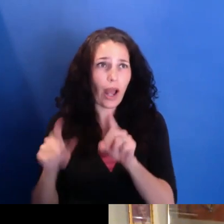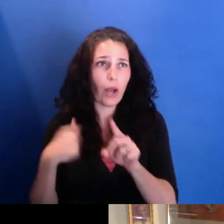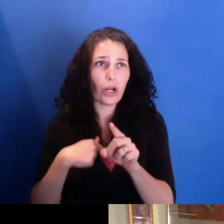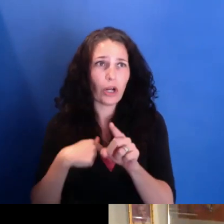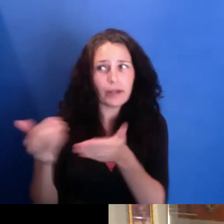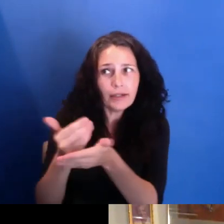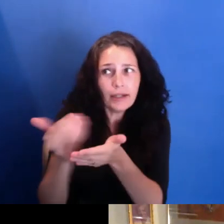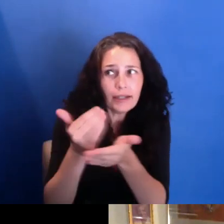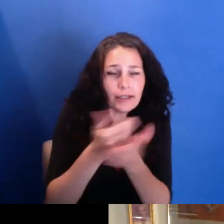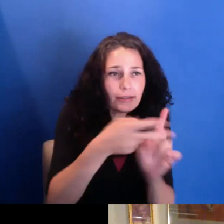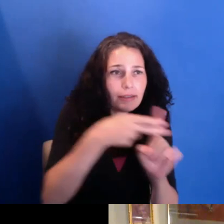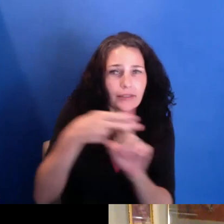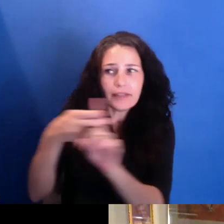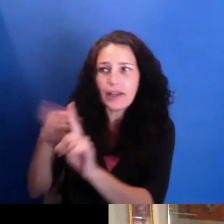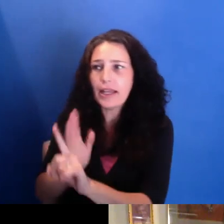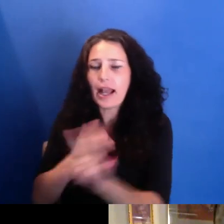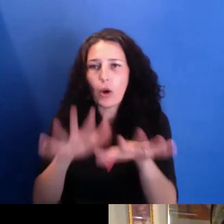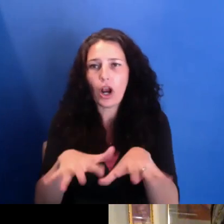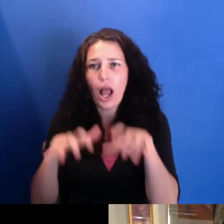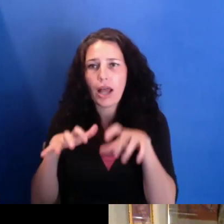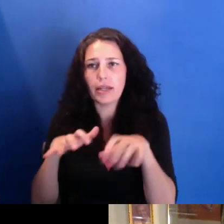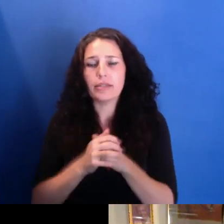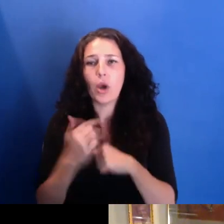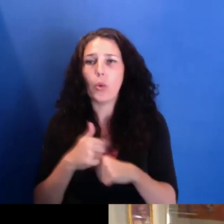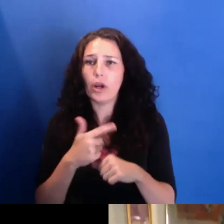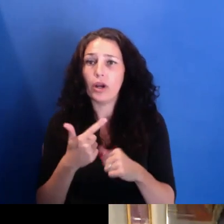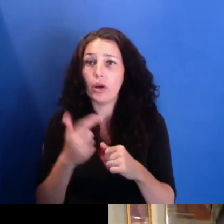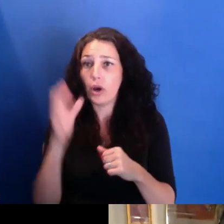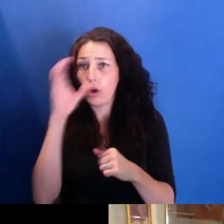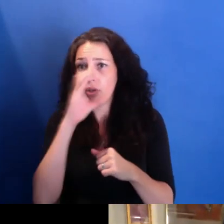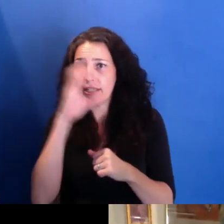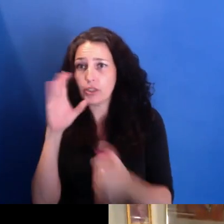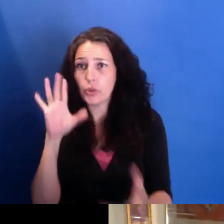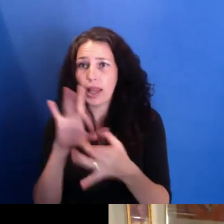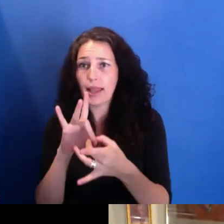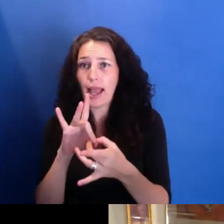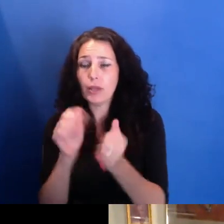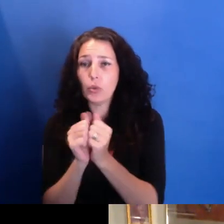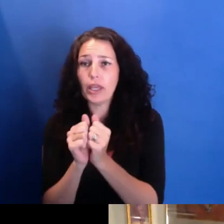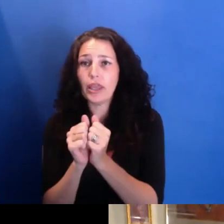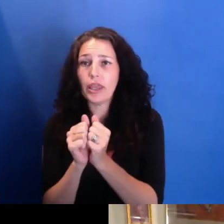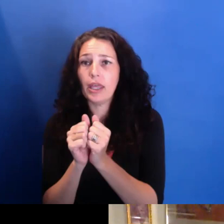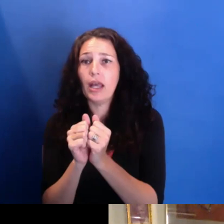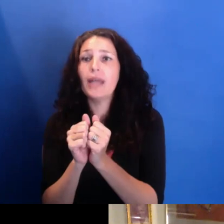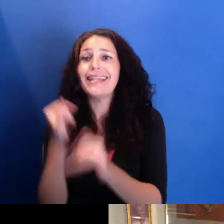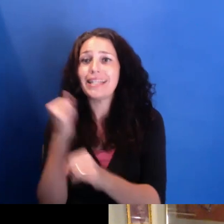we do seek to align with institutions that are here. So we're-- we're-- right now, we're-- at the end of the month, we're curating-- we co-curated a series with